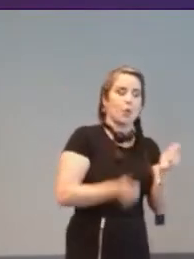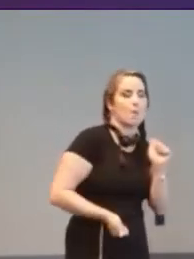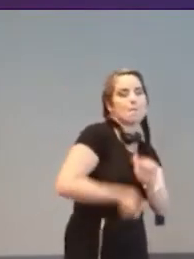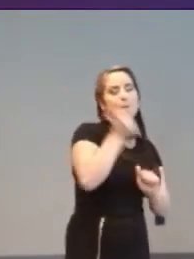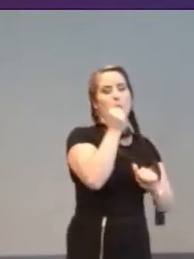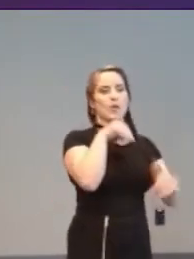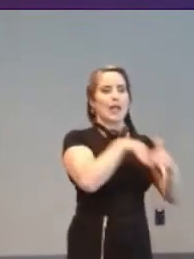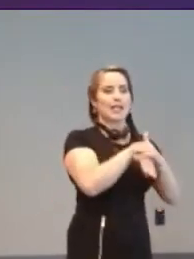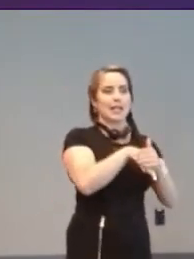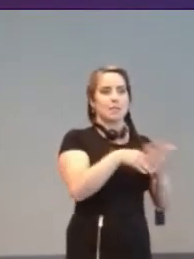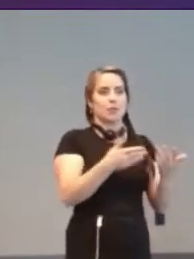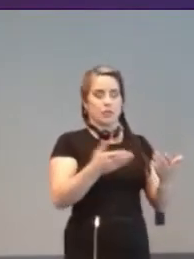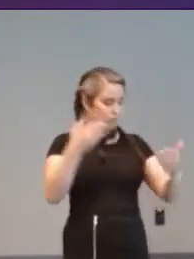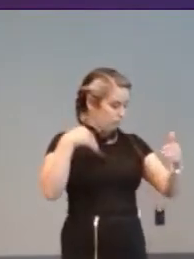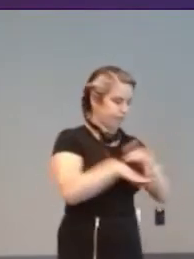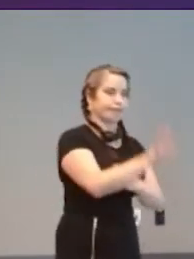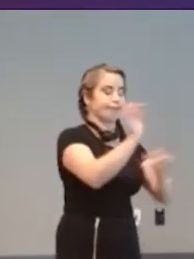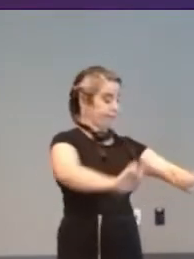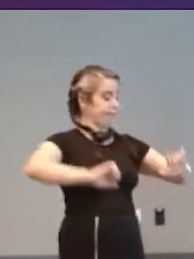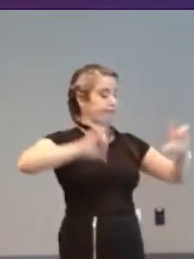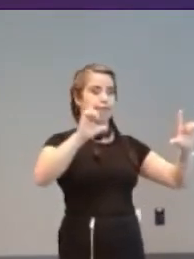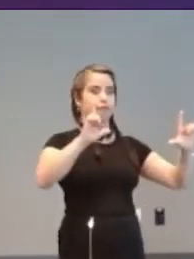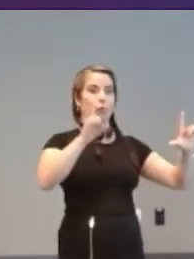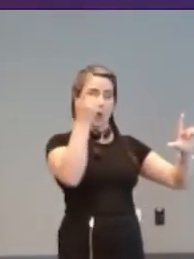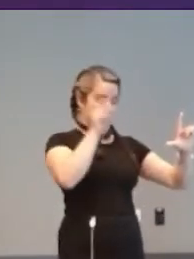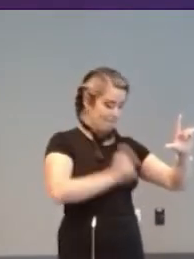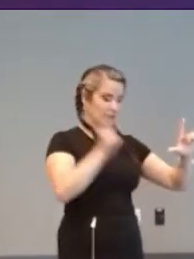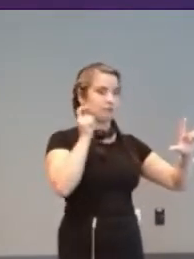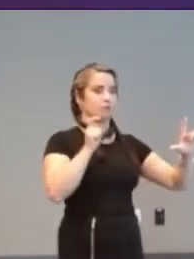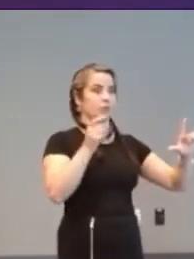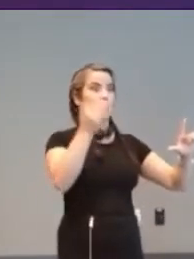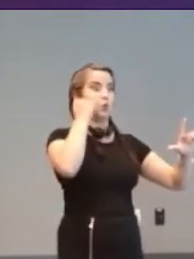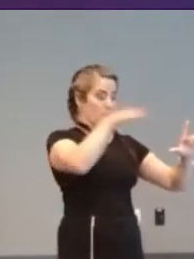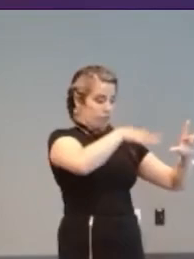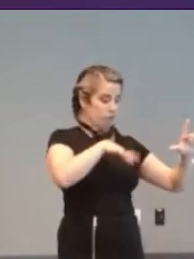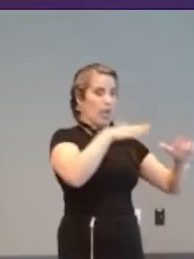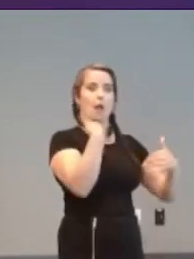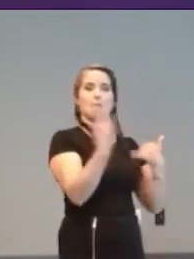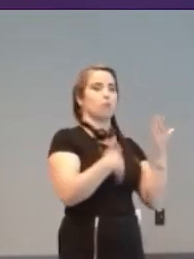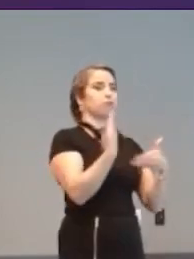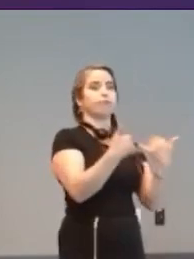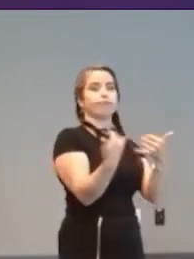straight in it's one one button or whatever your interface is and you're playing it and you know